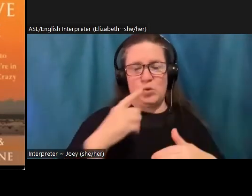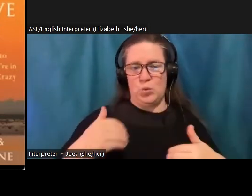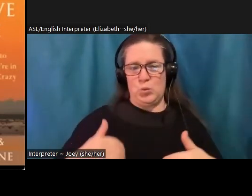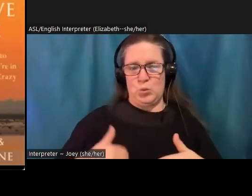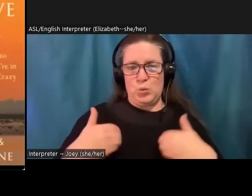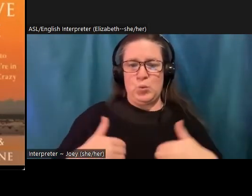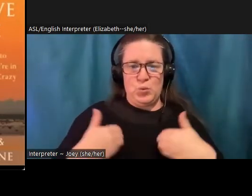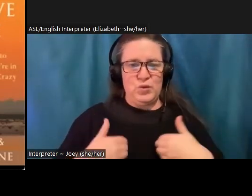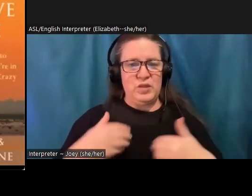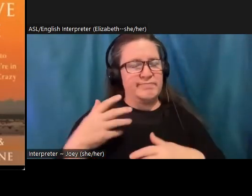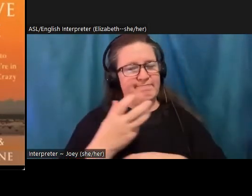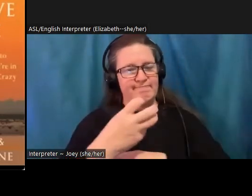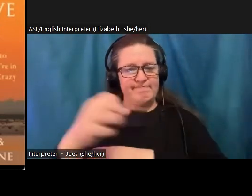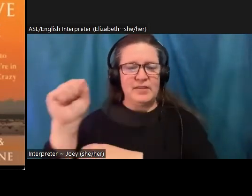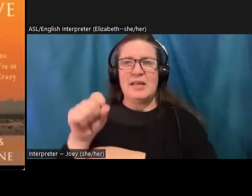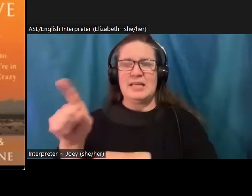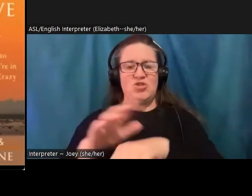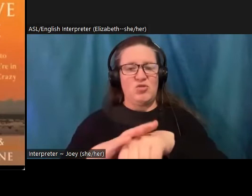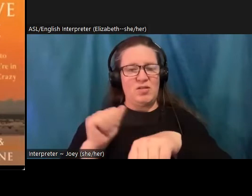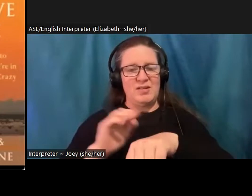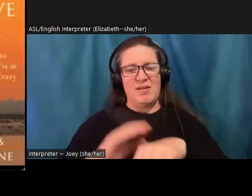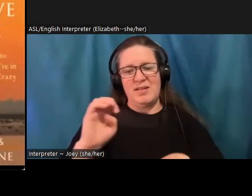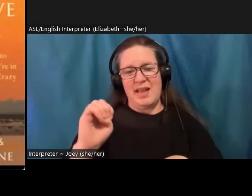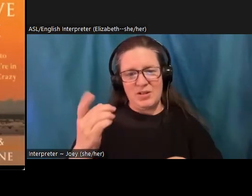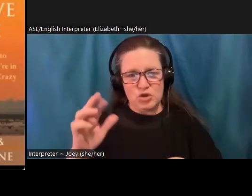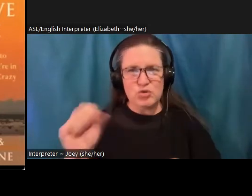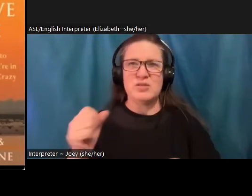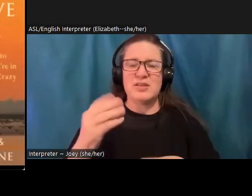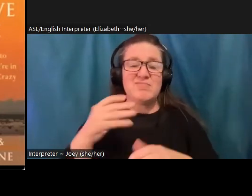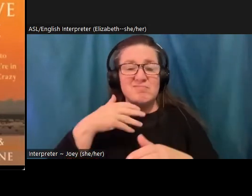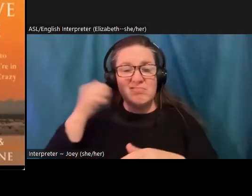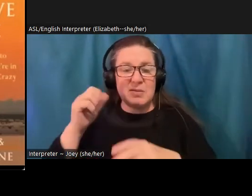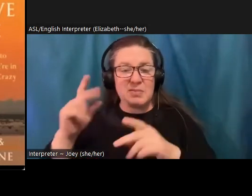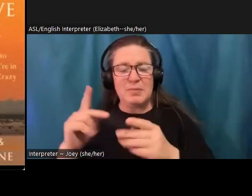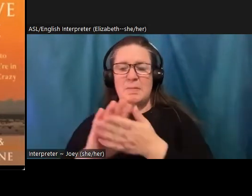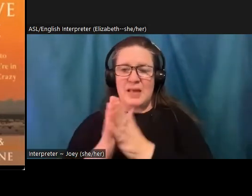the street. And so I think, you know, I like to follow his writing and his blog on that, and his book that's going to be